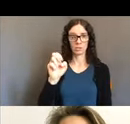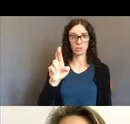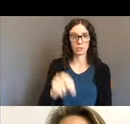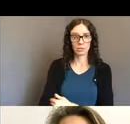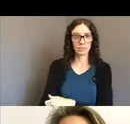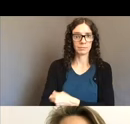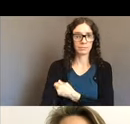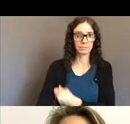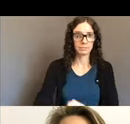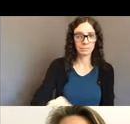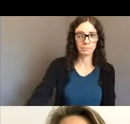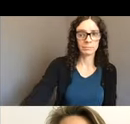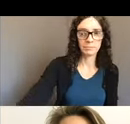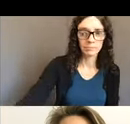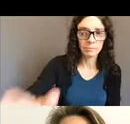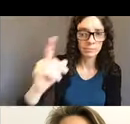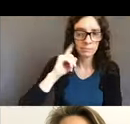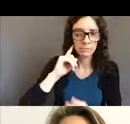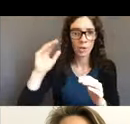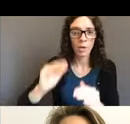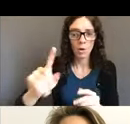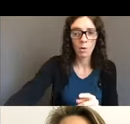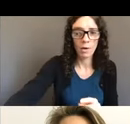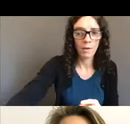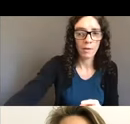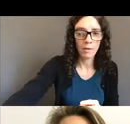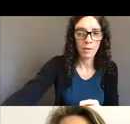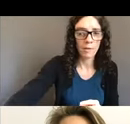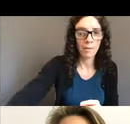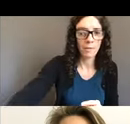Thank you Mr. President. Colleagues, I wanna tell you a story,